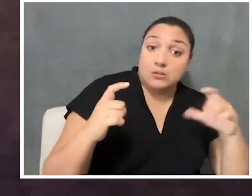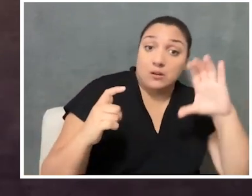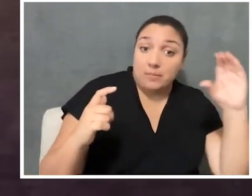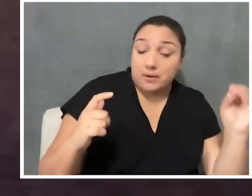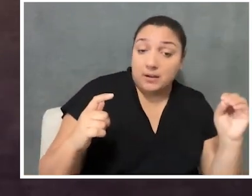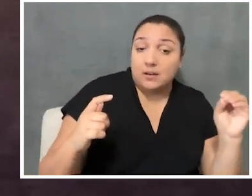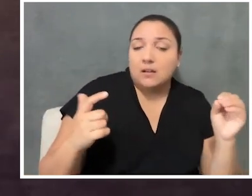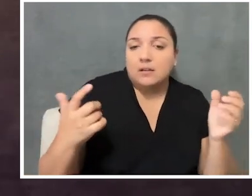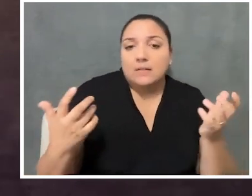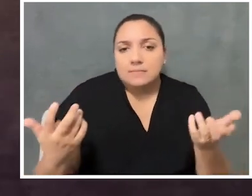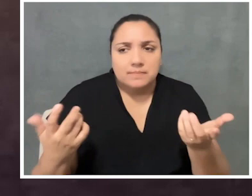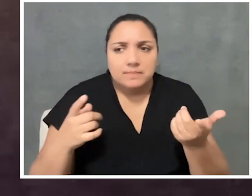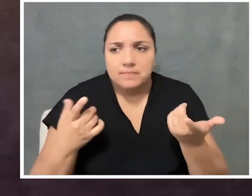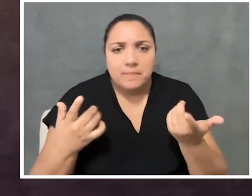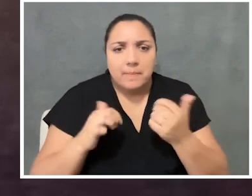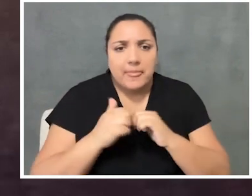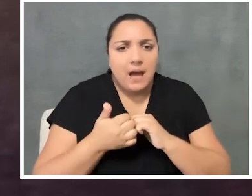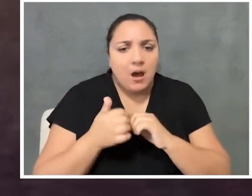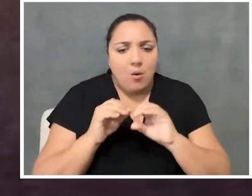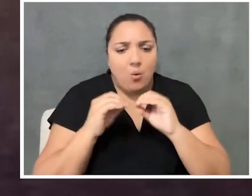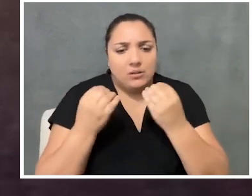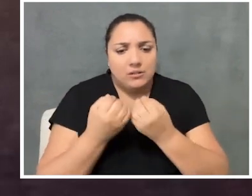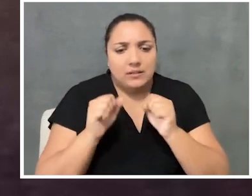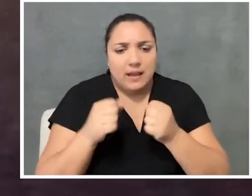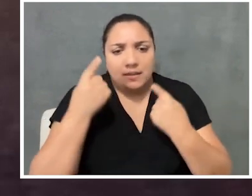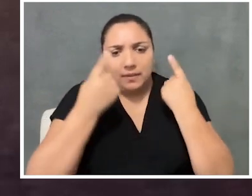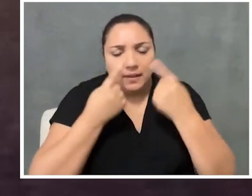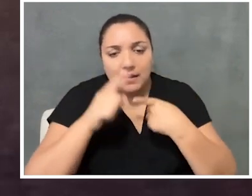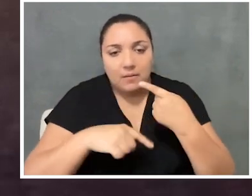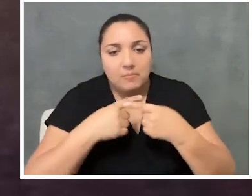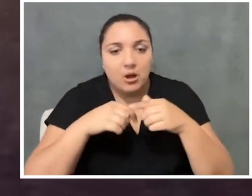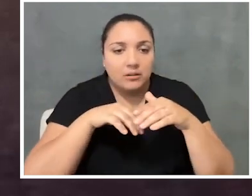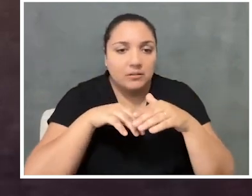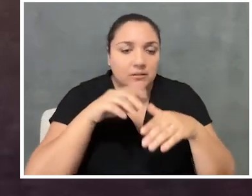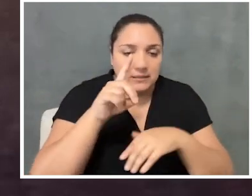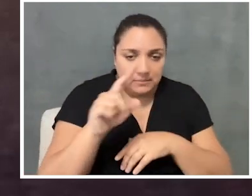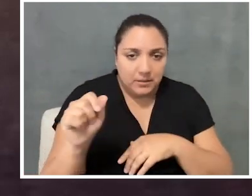How can our organizations really be thoughtful about disability, especially when it comes